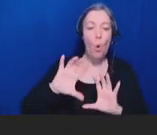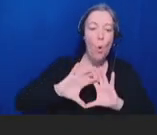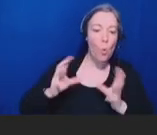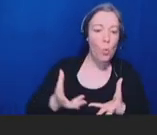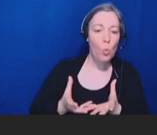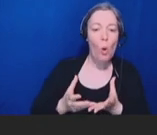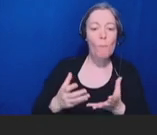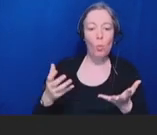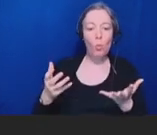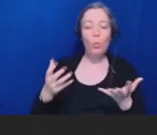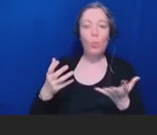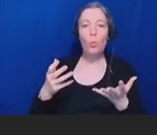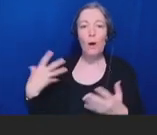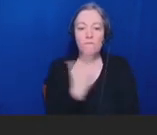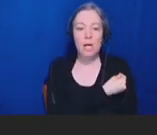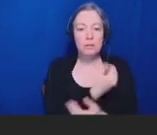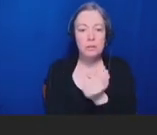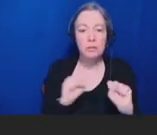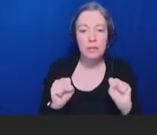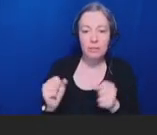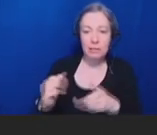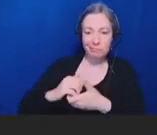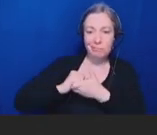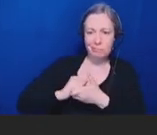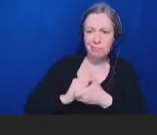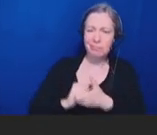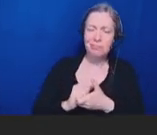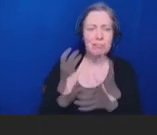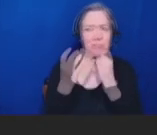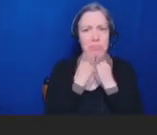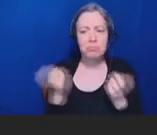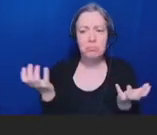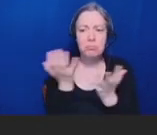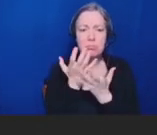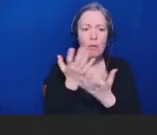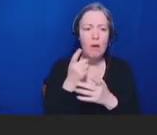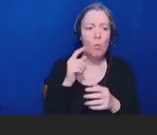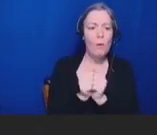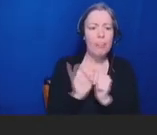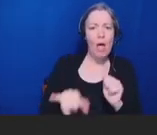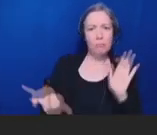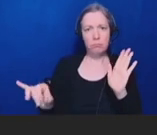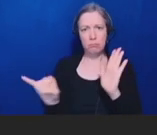rare vaccine adverse events. Vaccine safety experts and public health leaders in the United